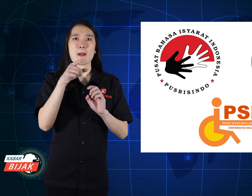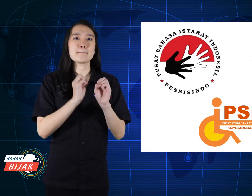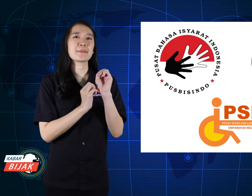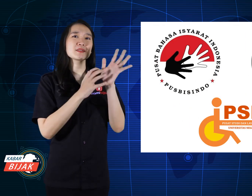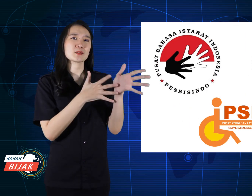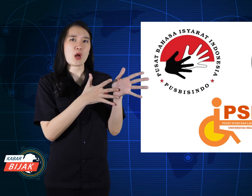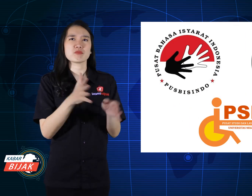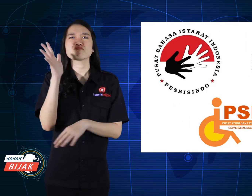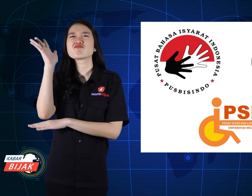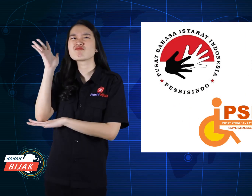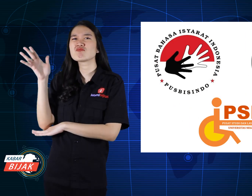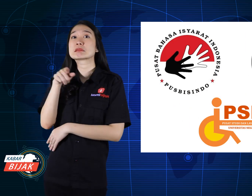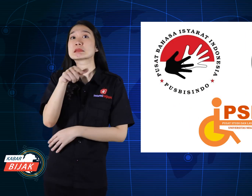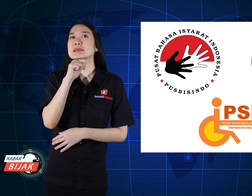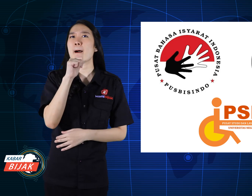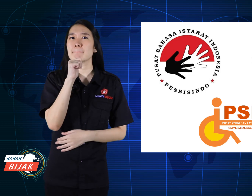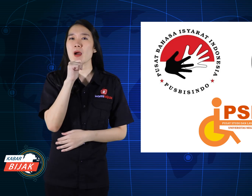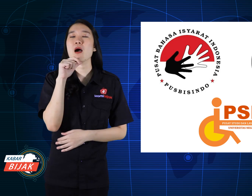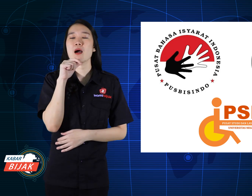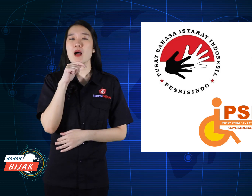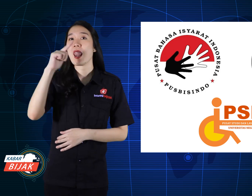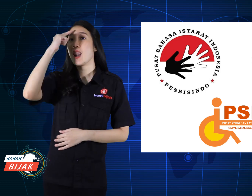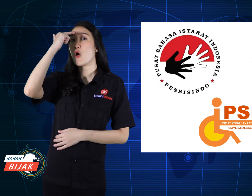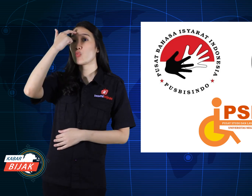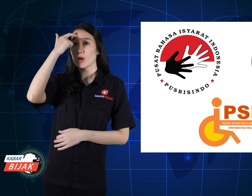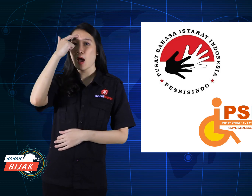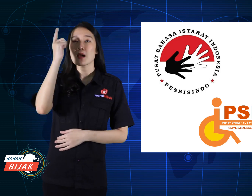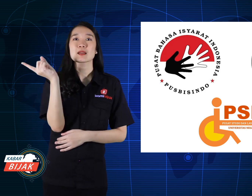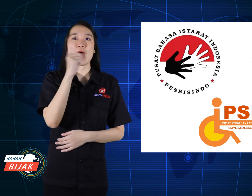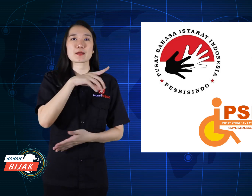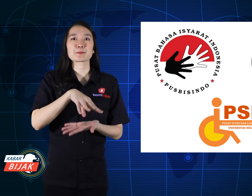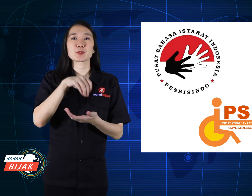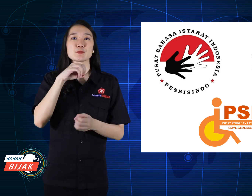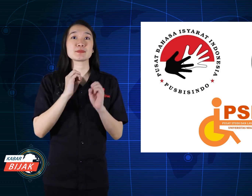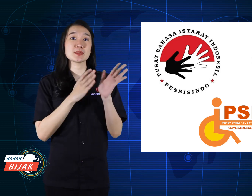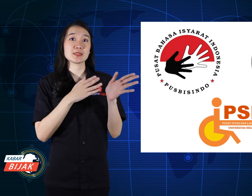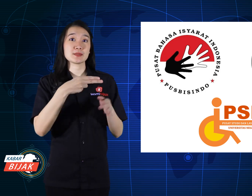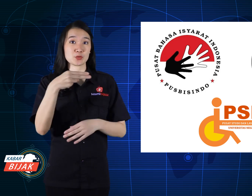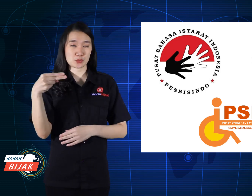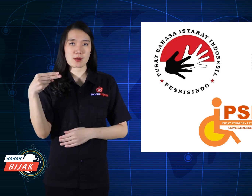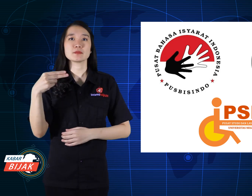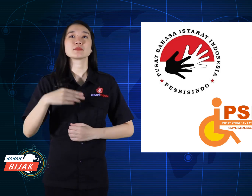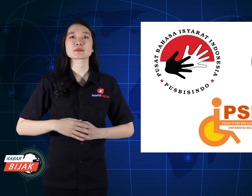Bisindo, whose presentation? Laura from Pusbisindo.